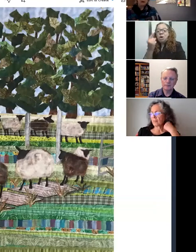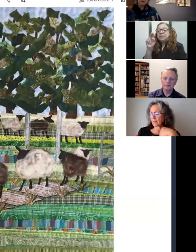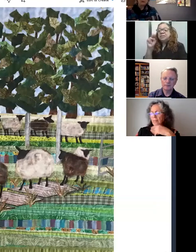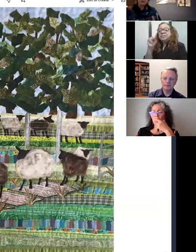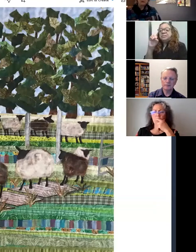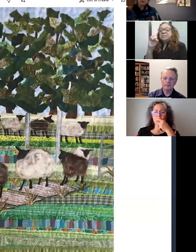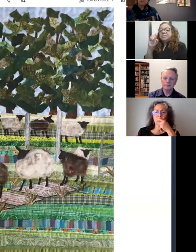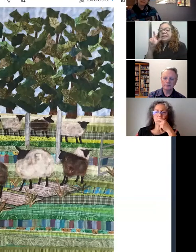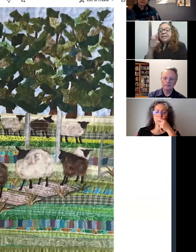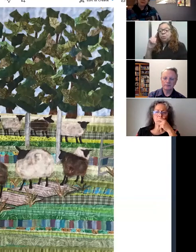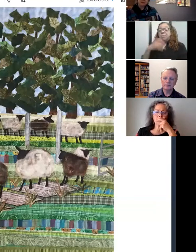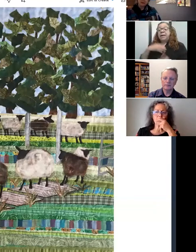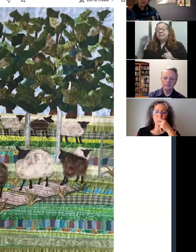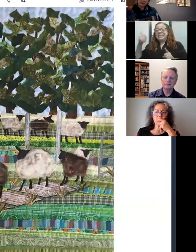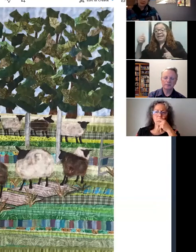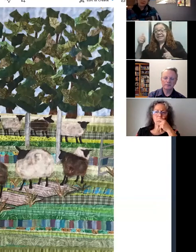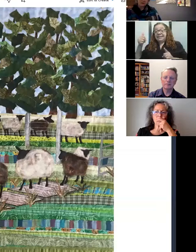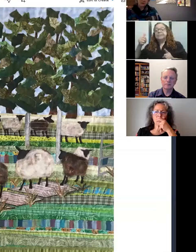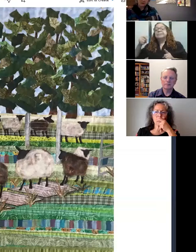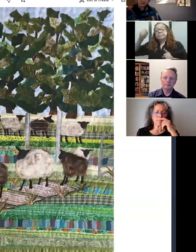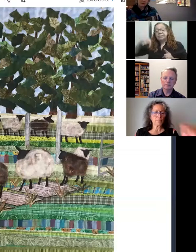but this is a machine that does 12 needles at once.